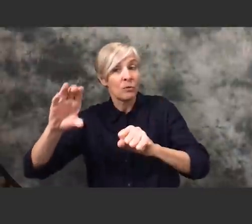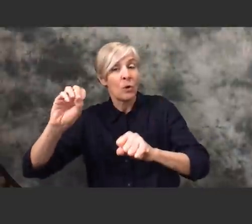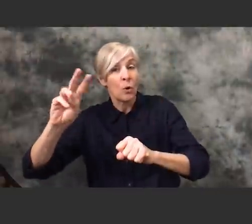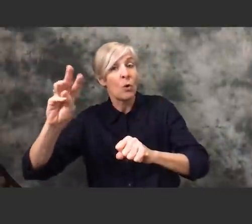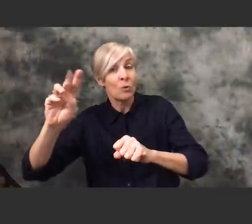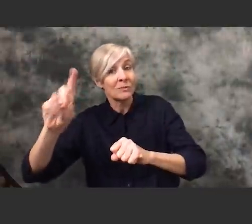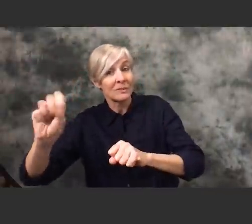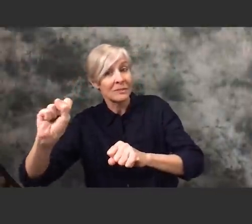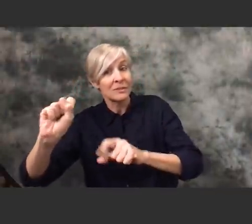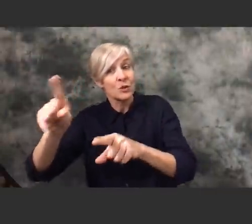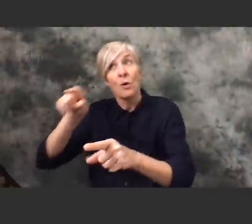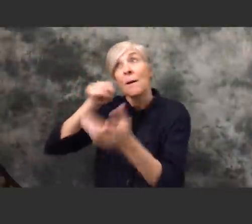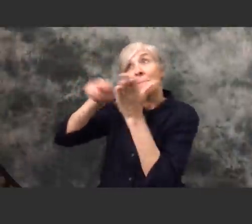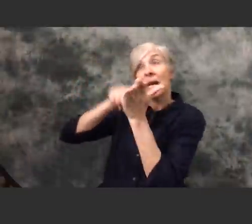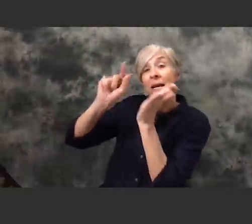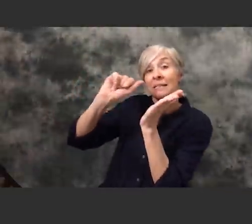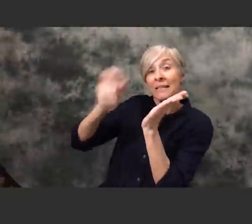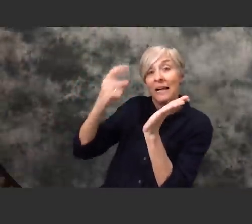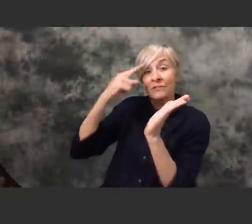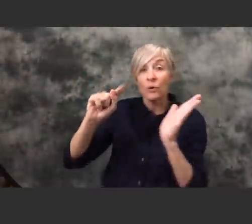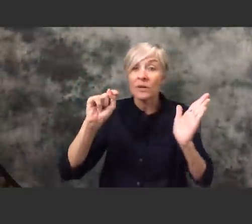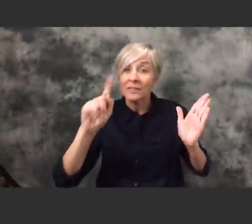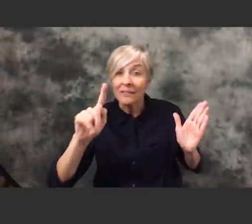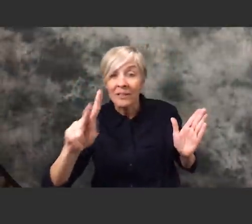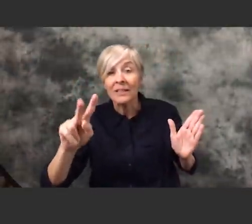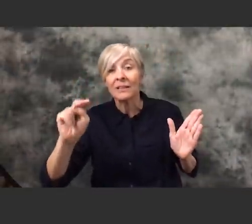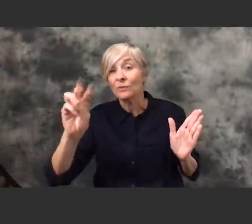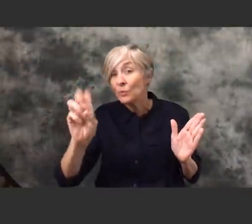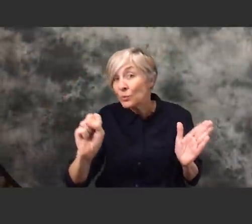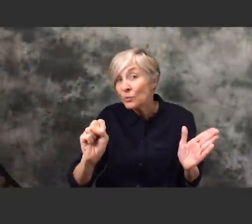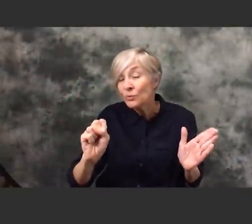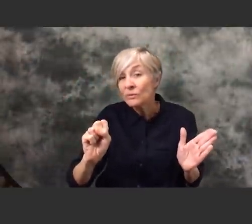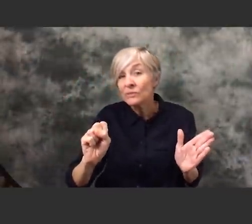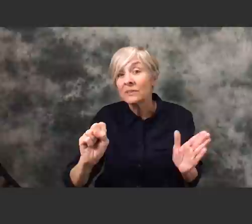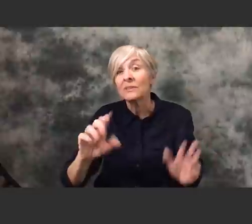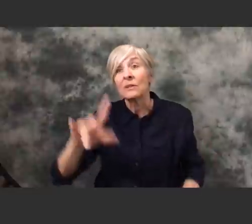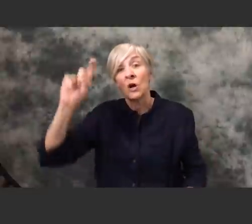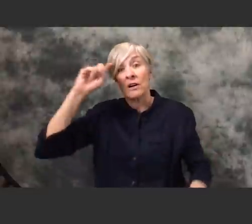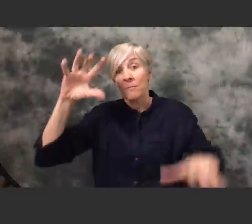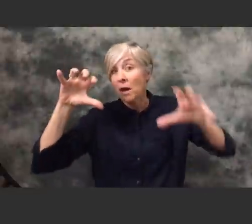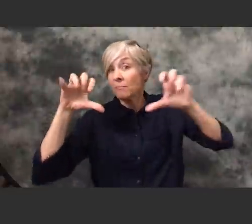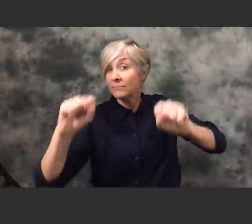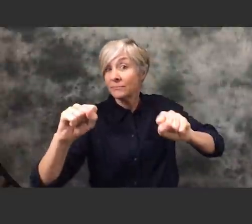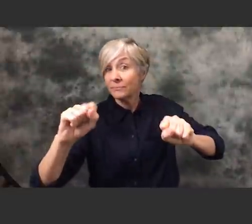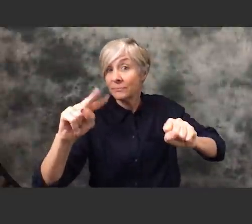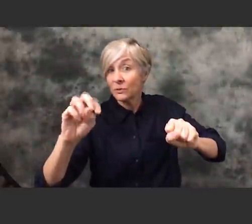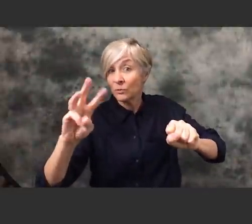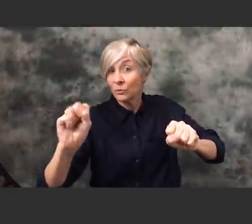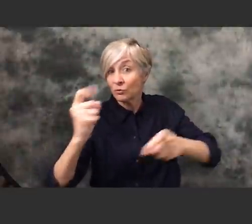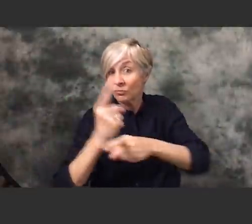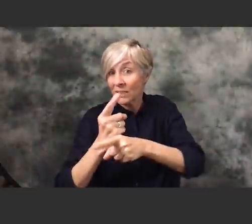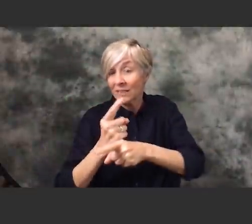through taxes. And so a lot of the media was taken over by this and in my opinion